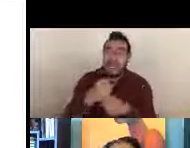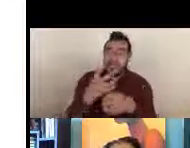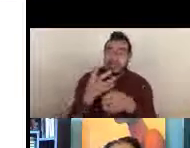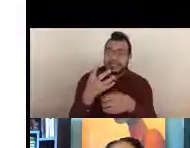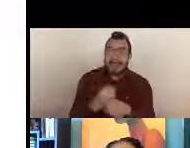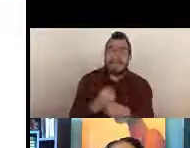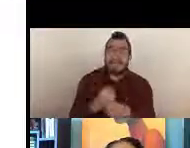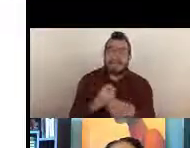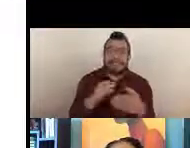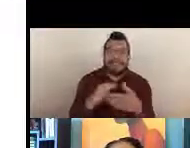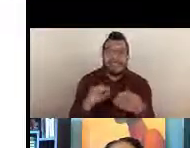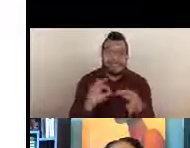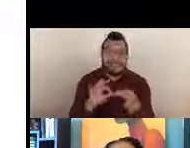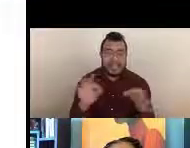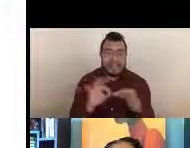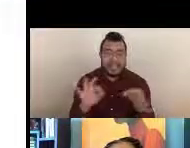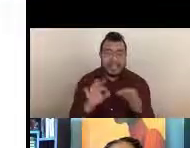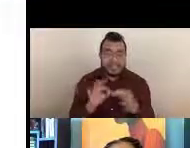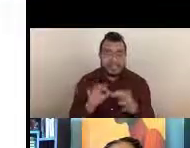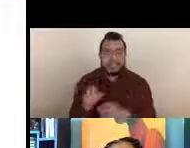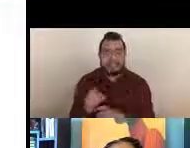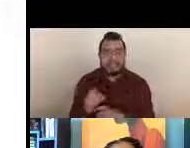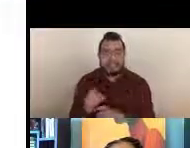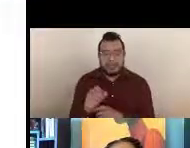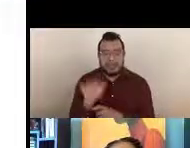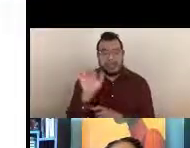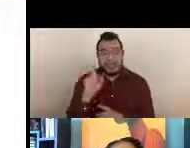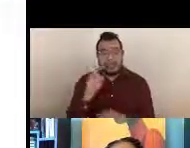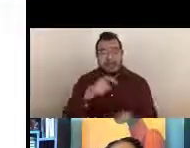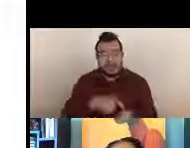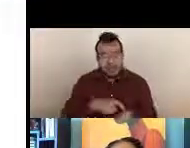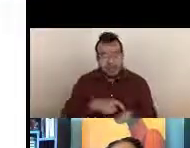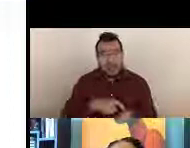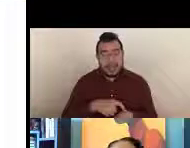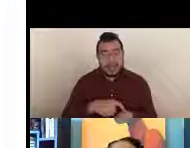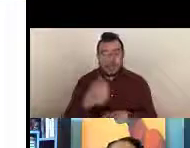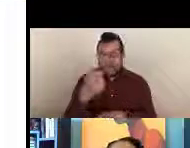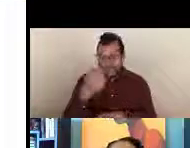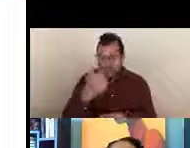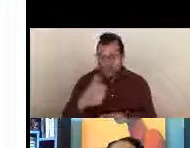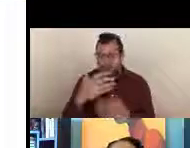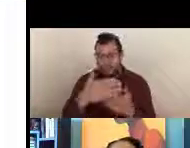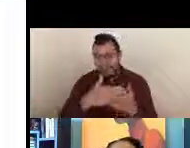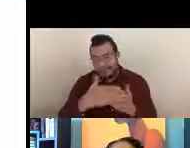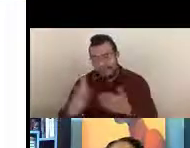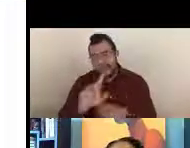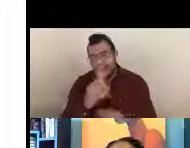at that point you then refer any questions to your assigned program officer.